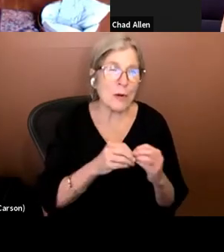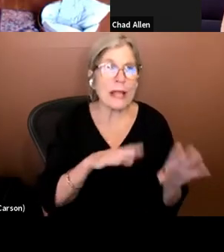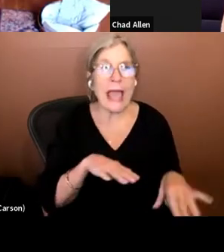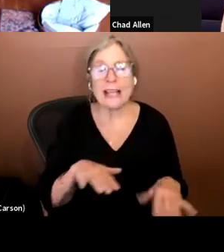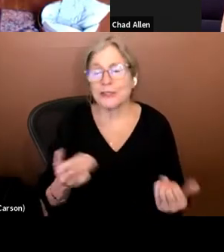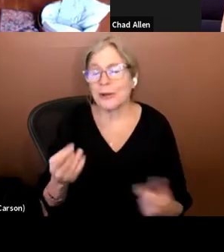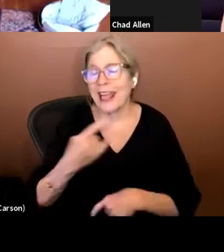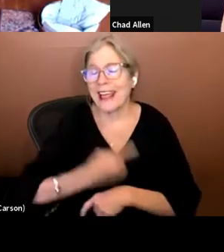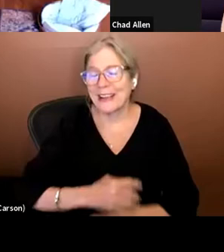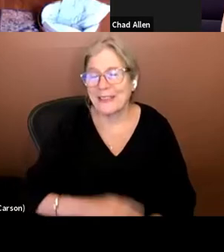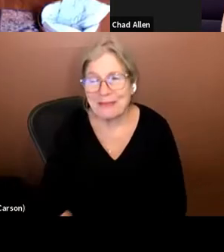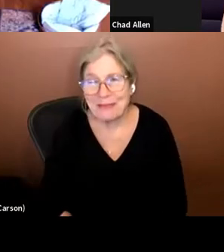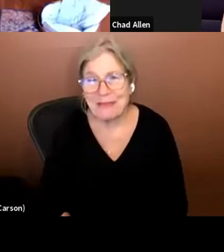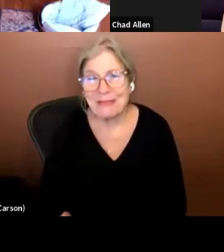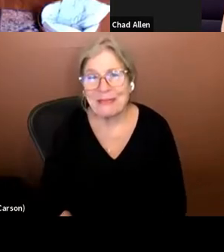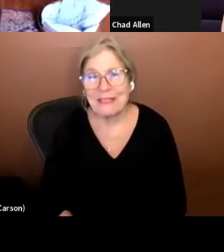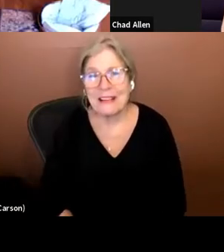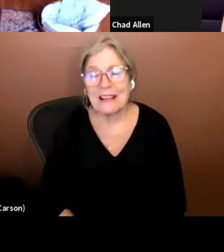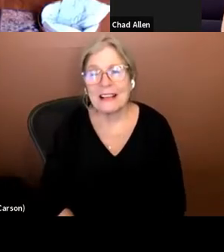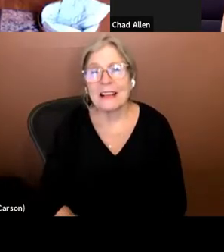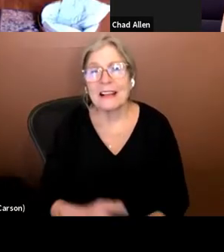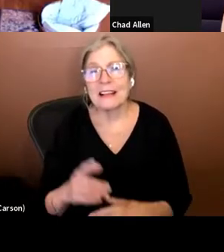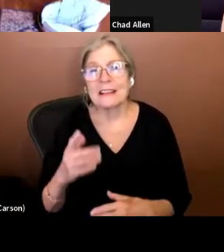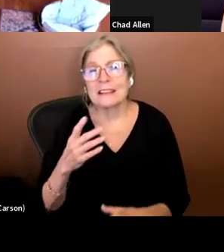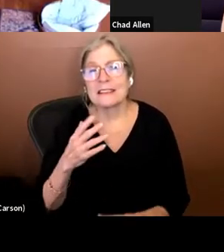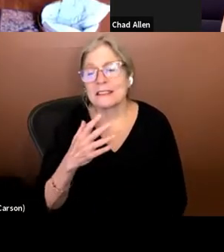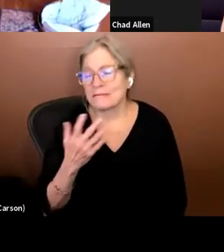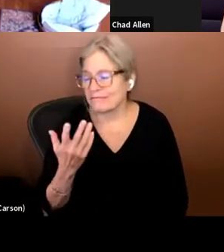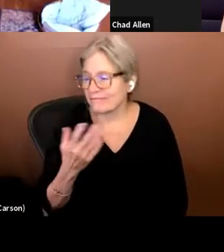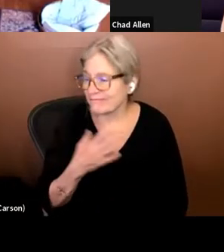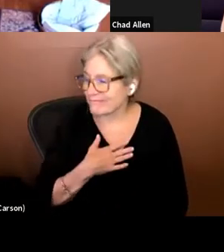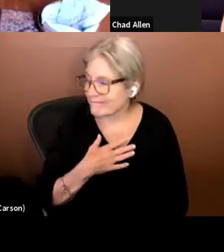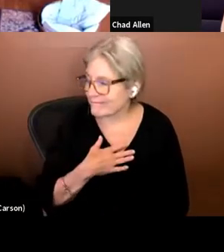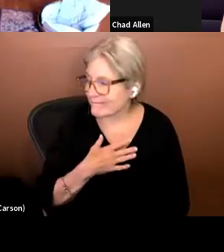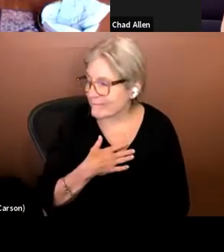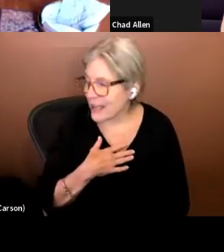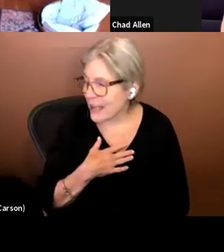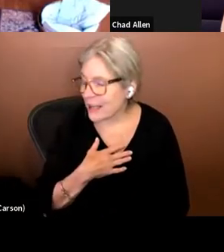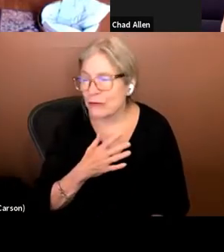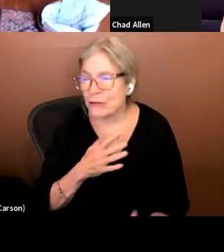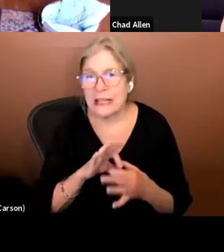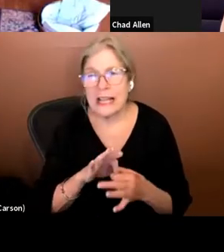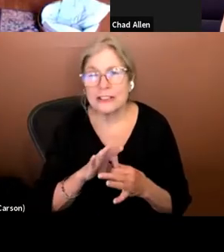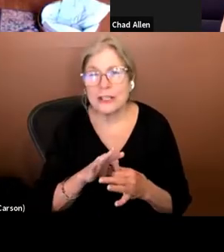. As far as my disposition and relationship to blindness and to